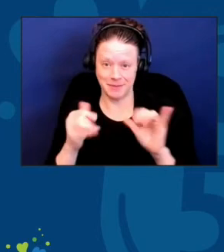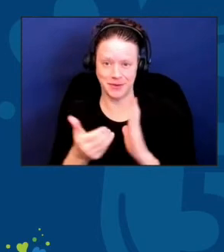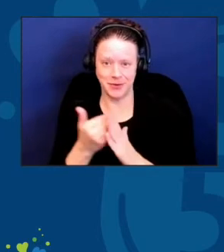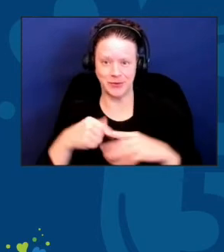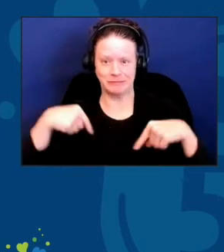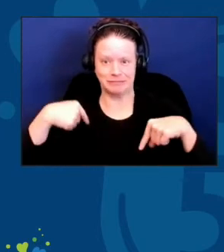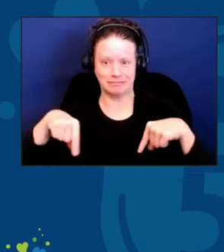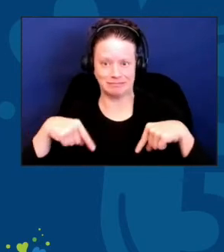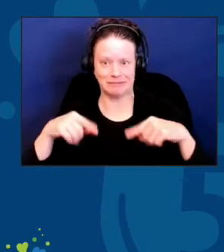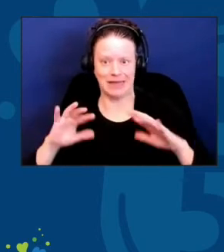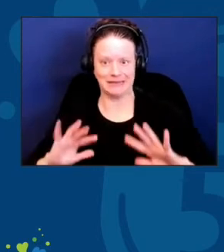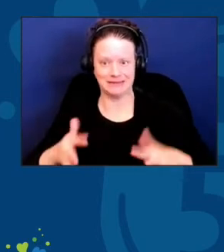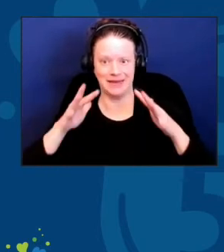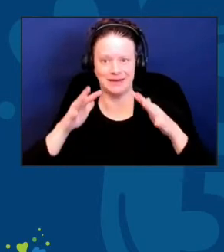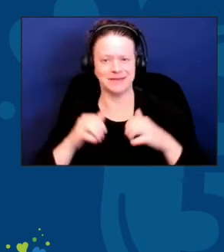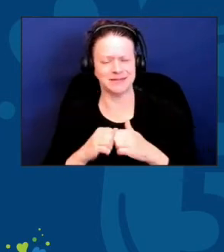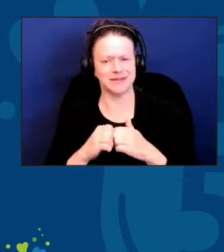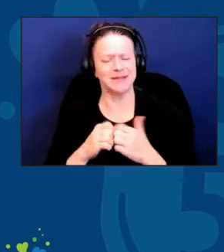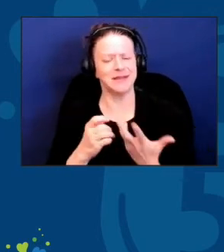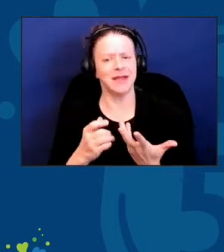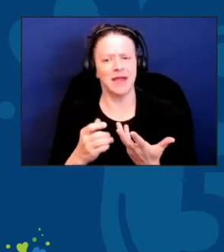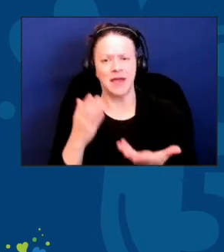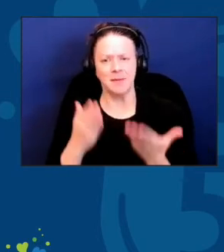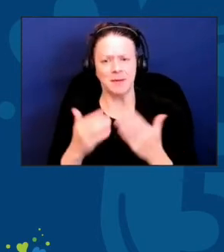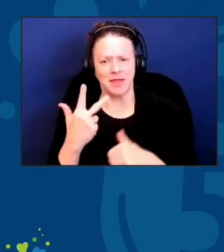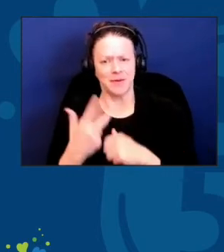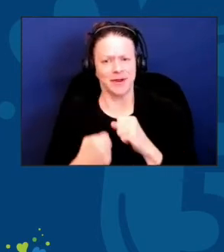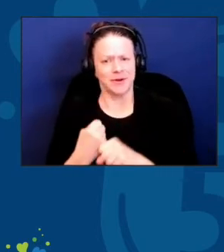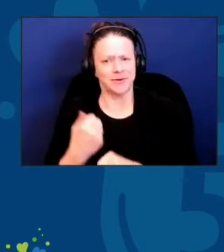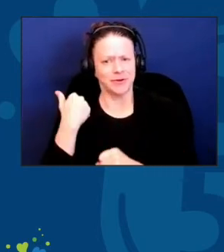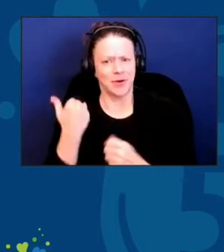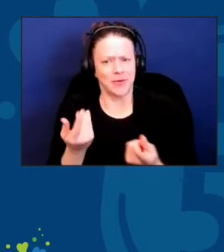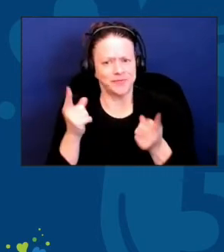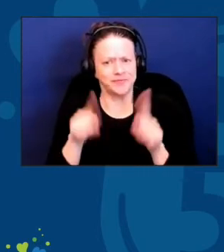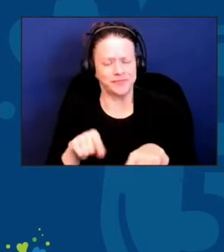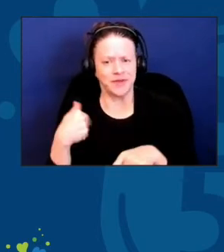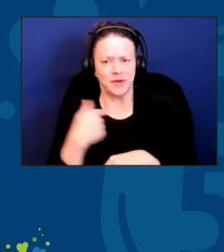It wasn't that long ago, just maybe three years that we were meeting together and talking about